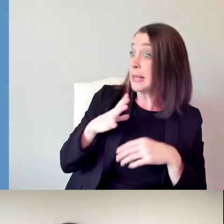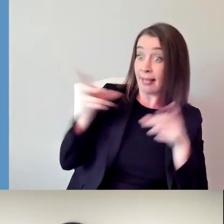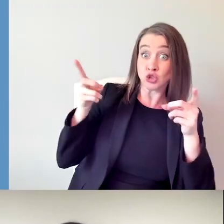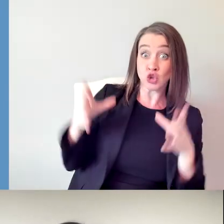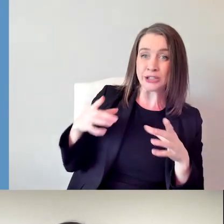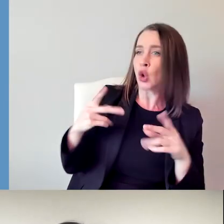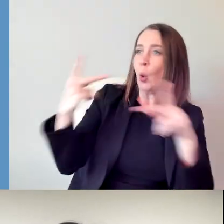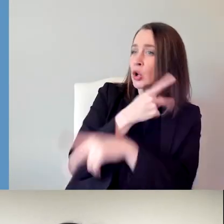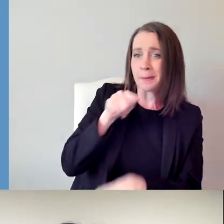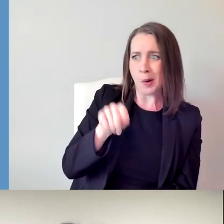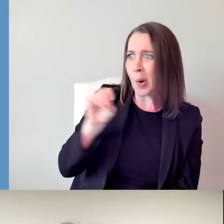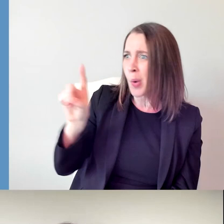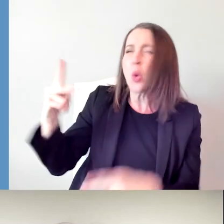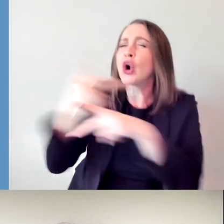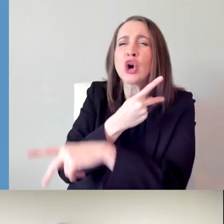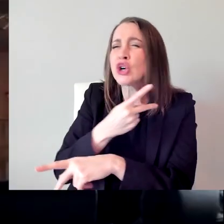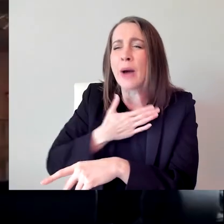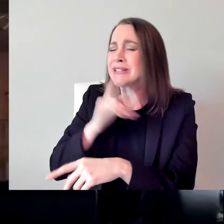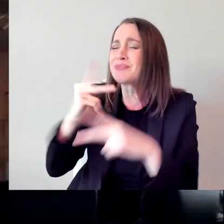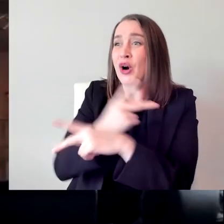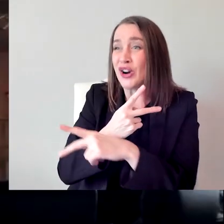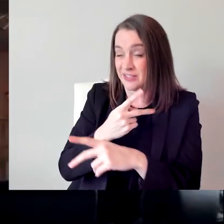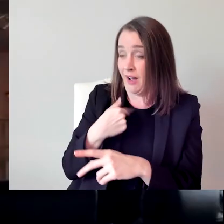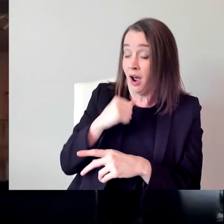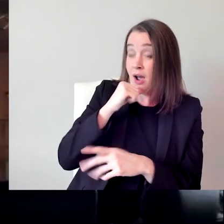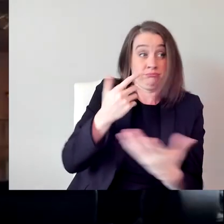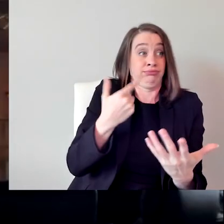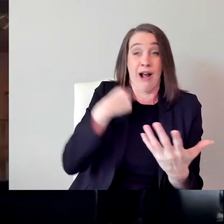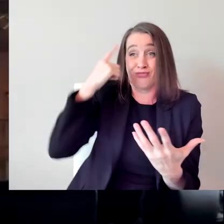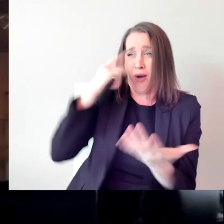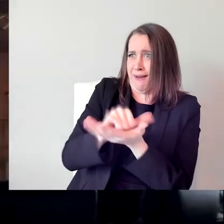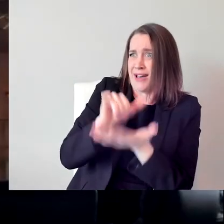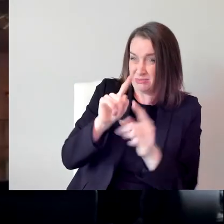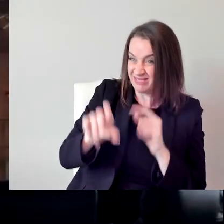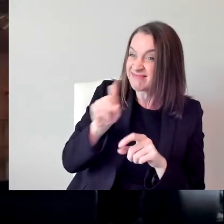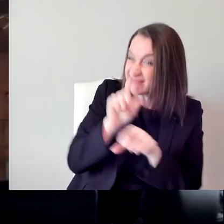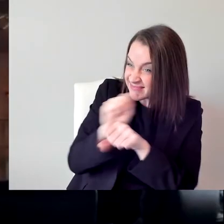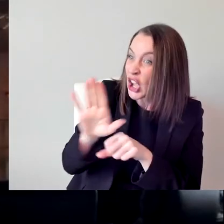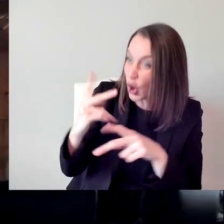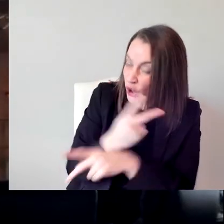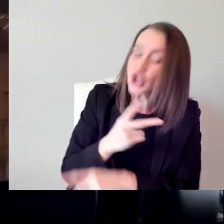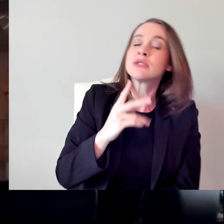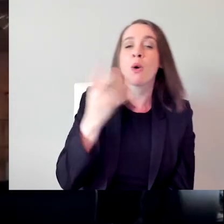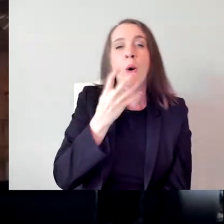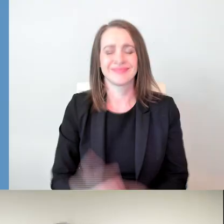I didn't think that was possible, but I think you did it. I started something called the Gold Test, which is similar to the Bechdel Test.